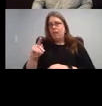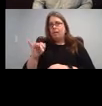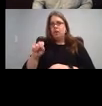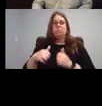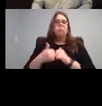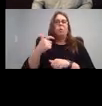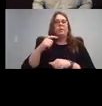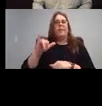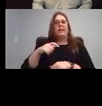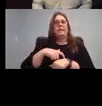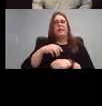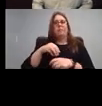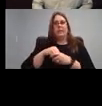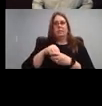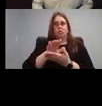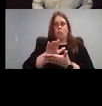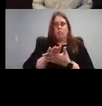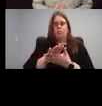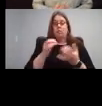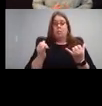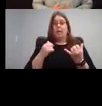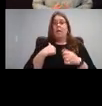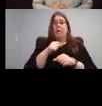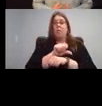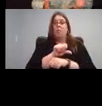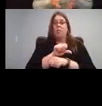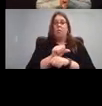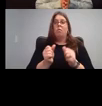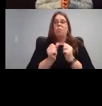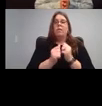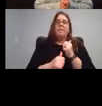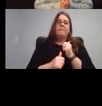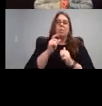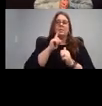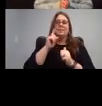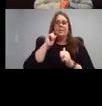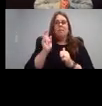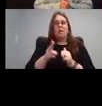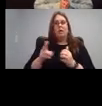And as of right now I work with mostly Deaf and Hard of Hearing students but some hearing